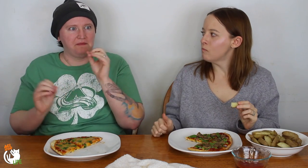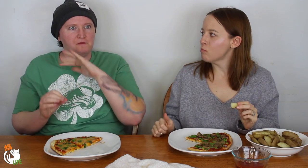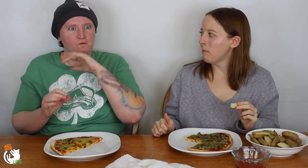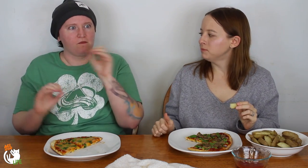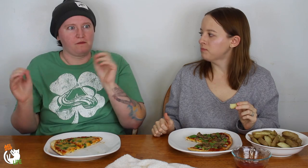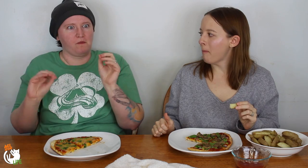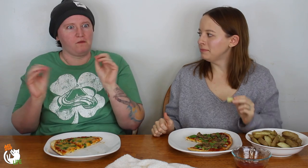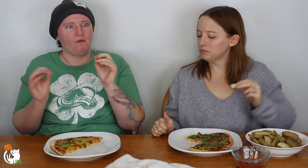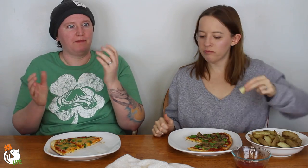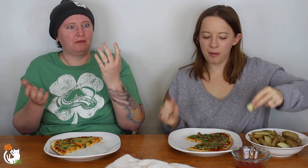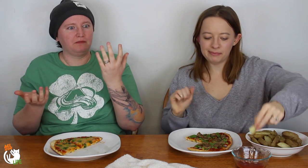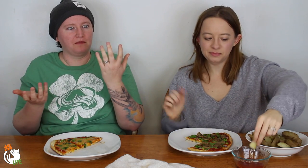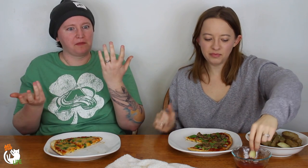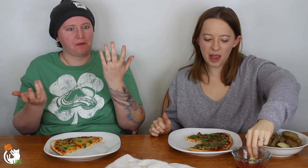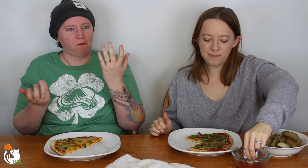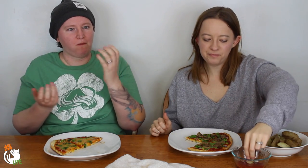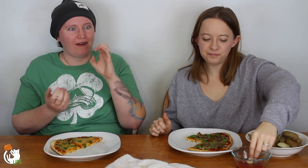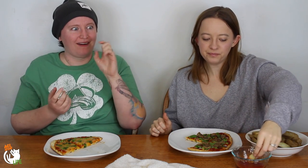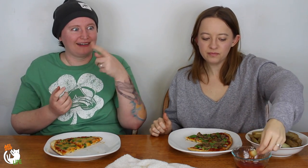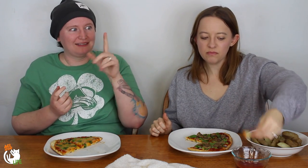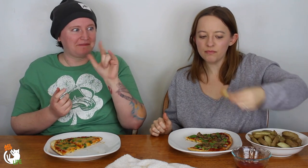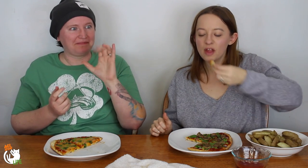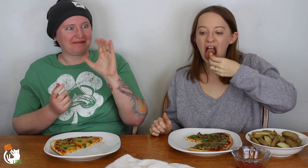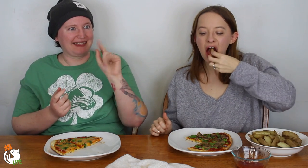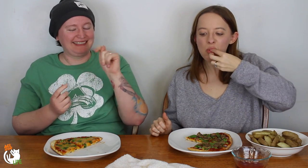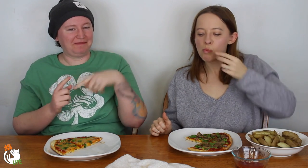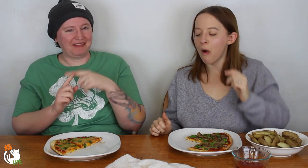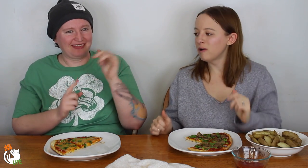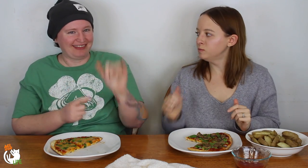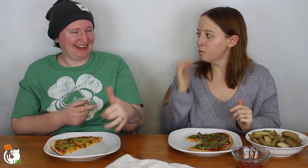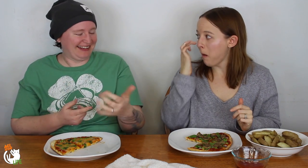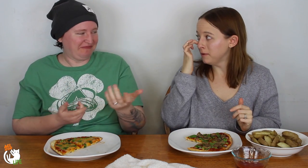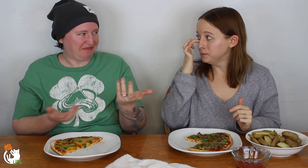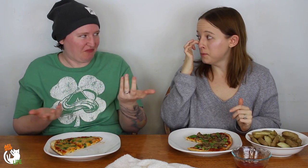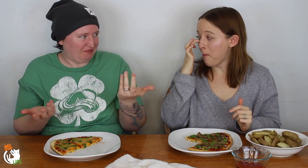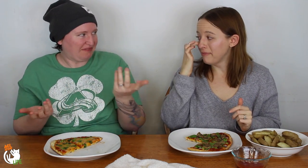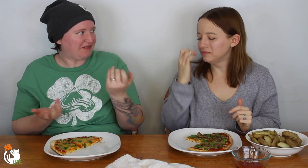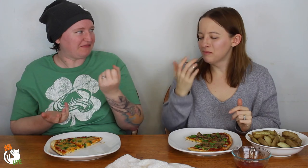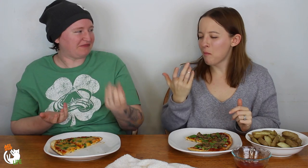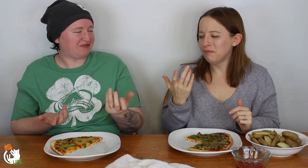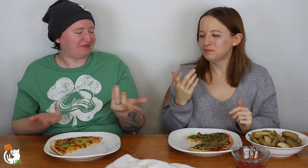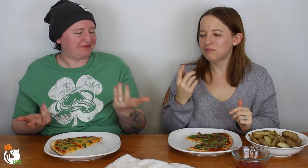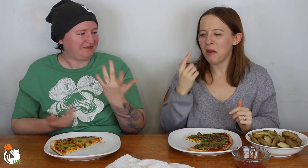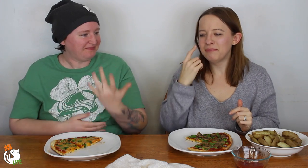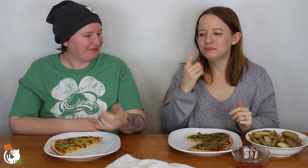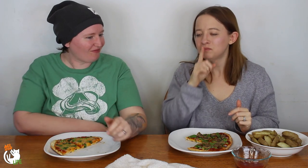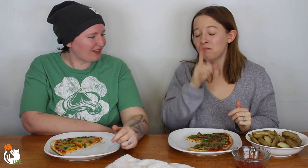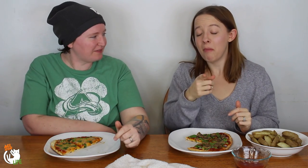That has nothing dirty in it. It's not explicit. So...